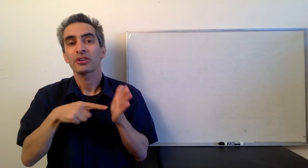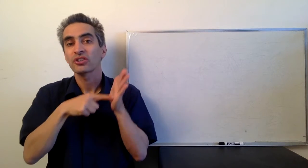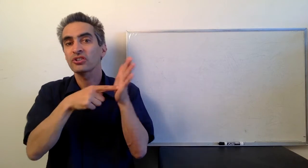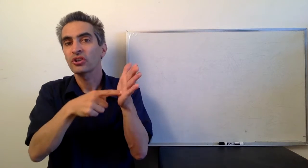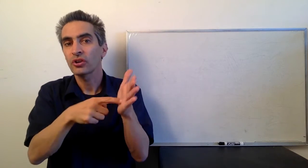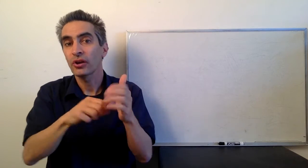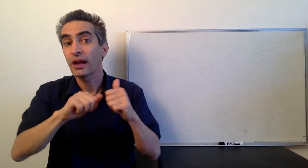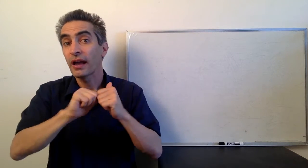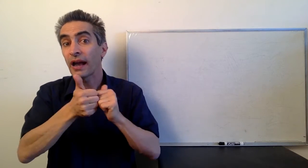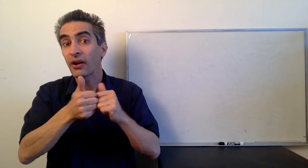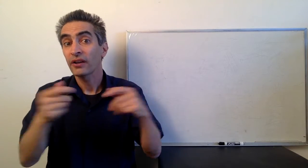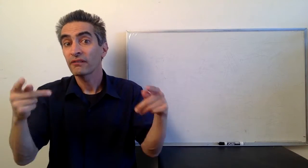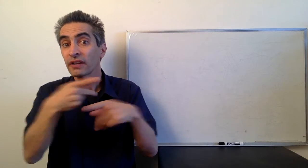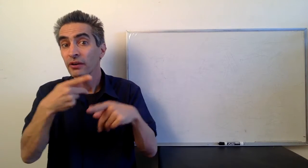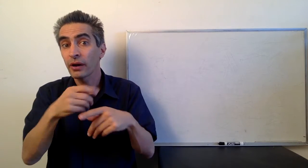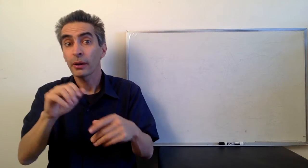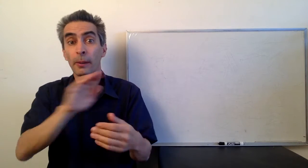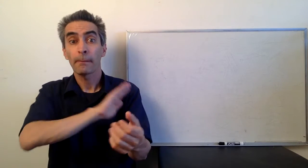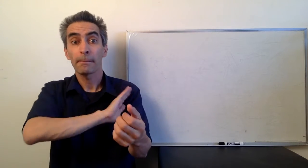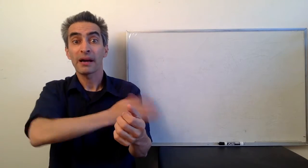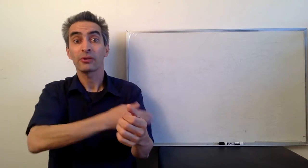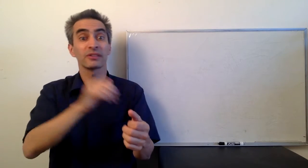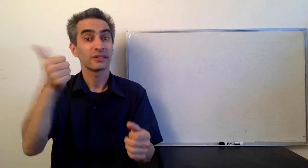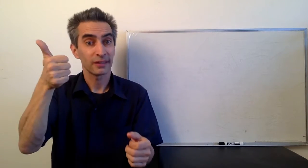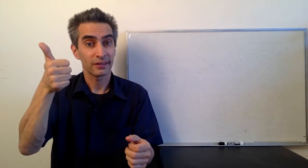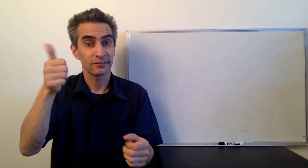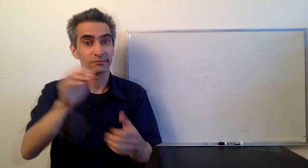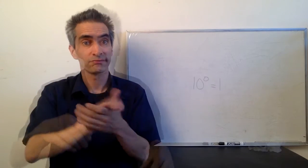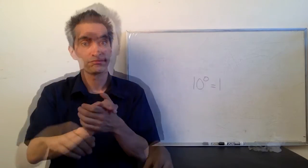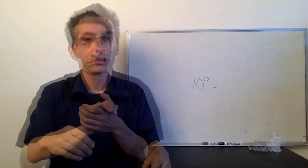Now I'm going to show you how to figure out powers of 10.